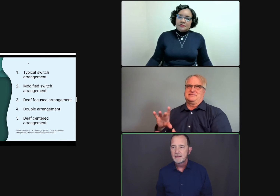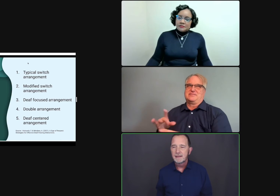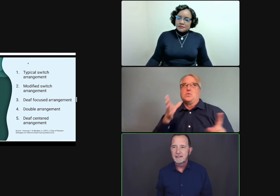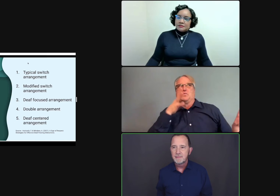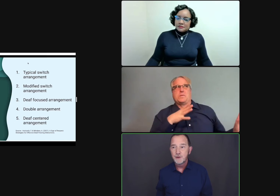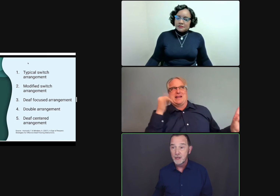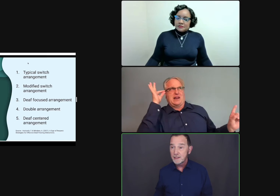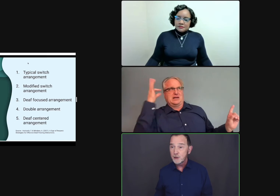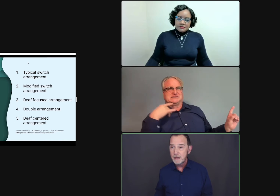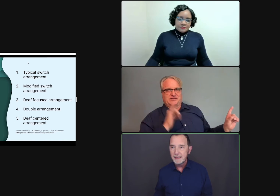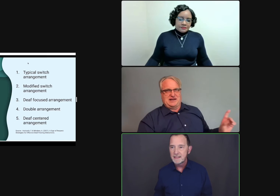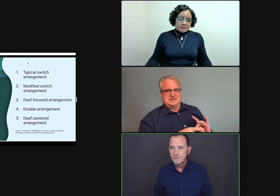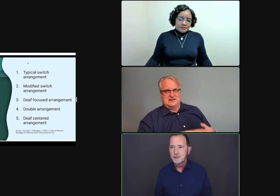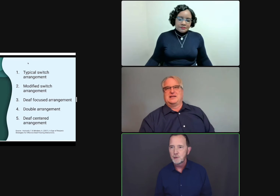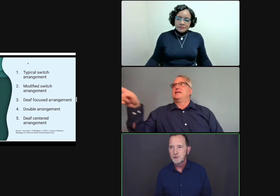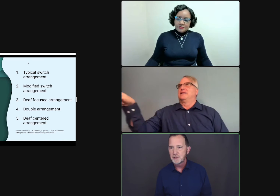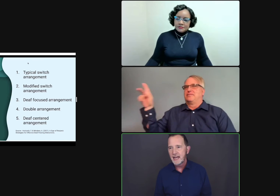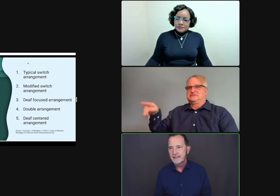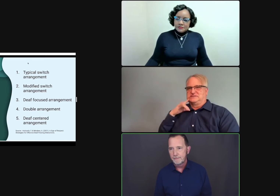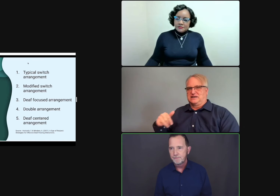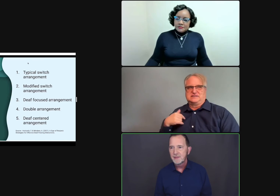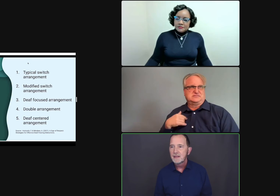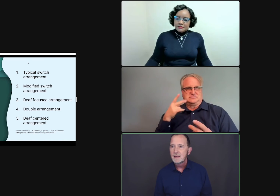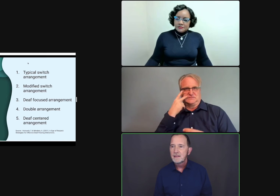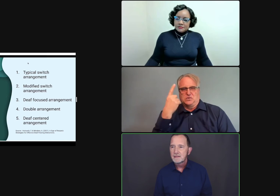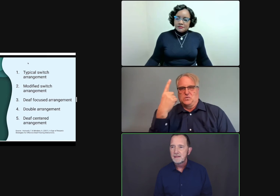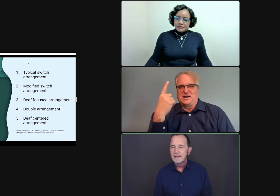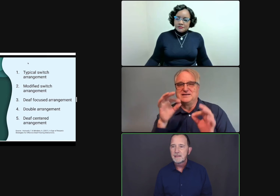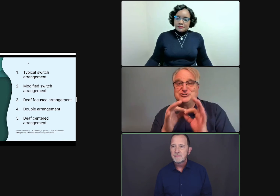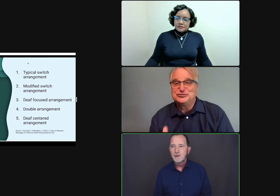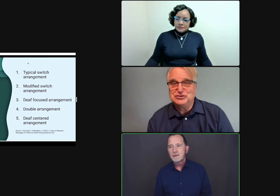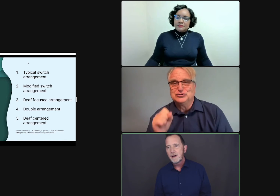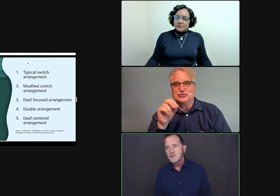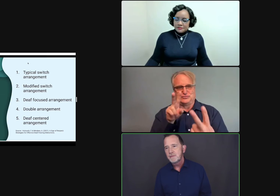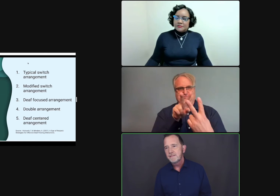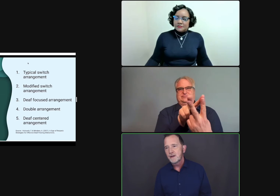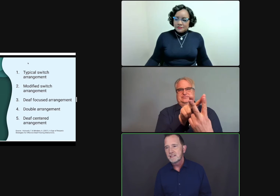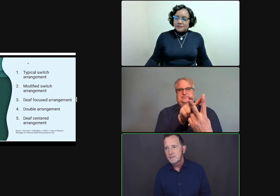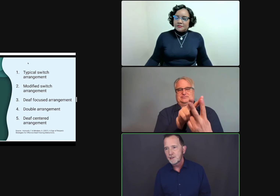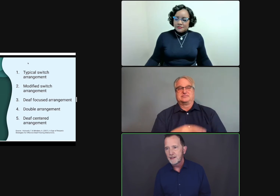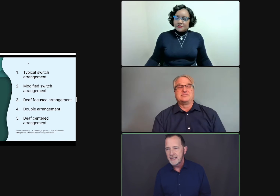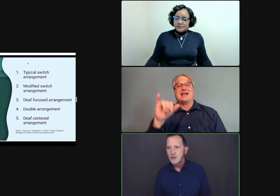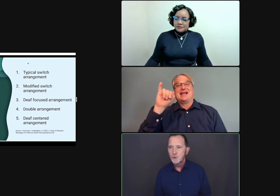And it's made very clear to me because different interpreters sign them. And you can also be very deliberate about saying who's